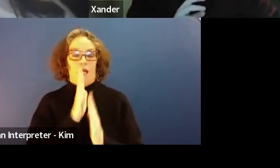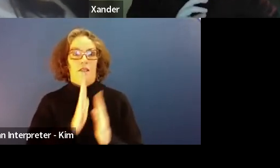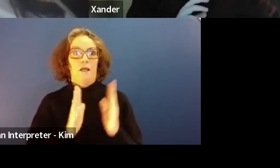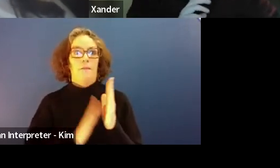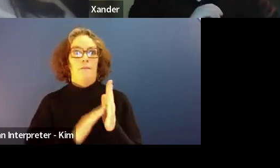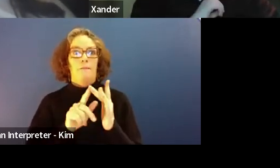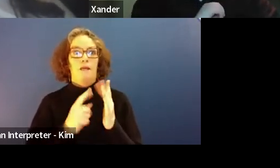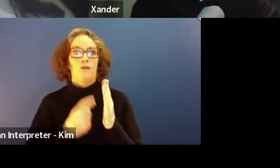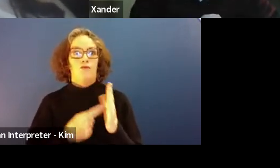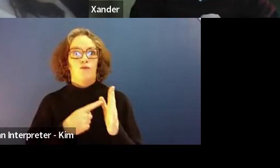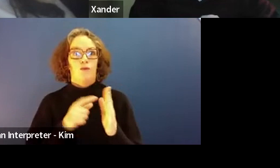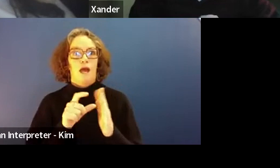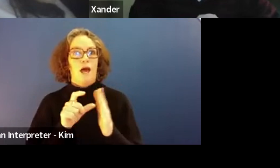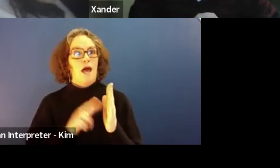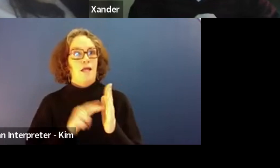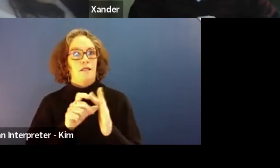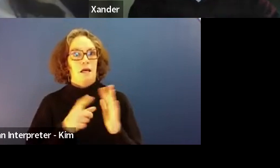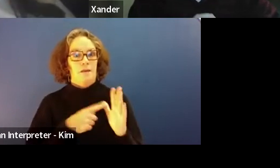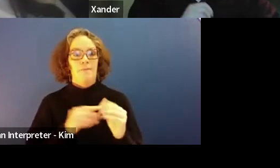This is webinar number five.